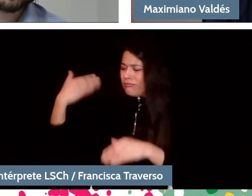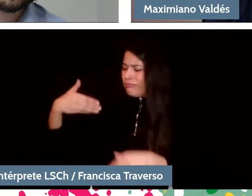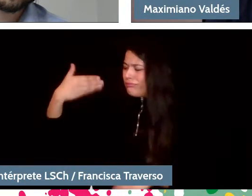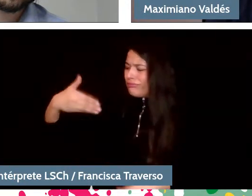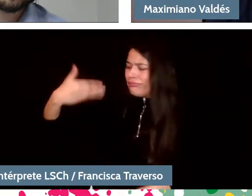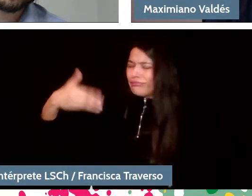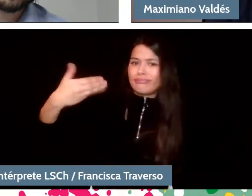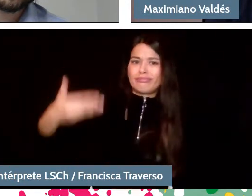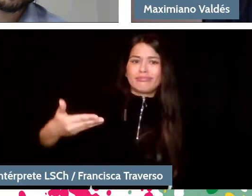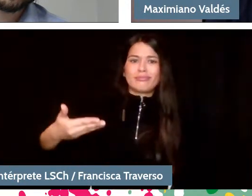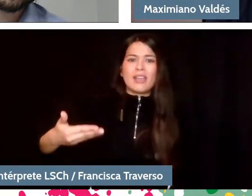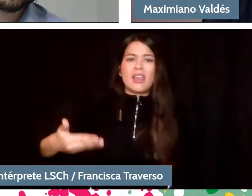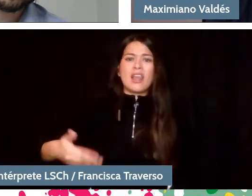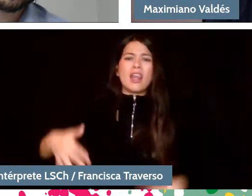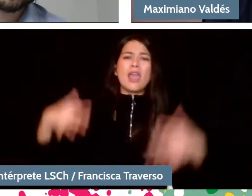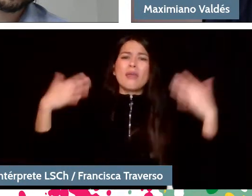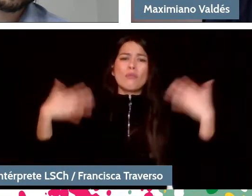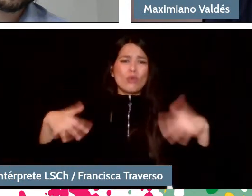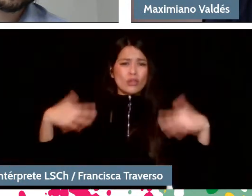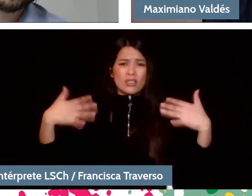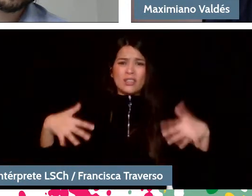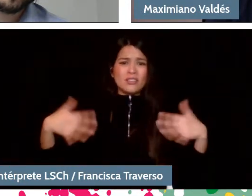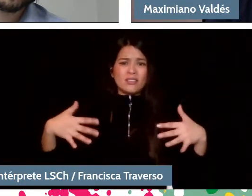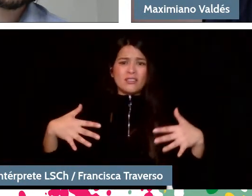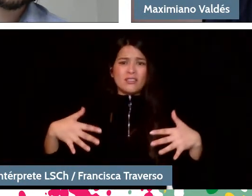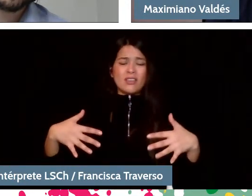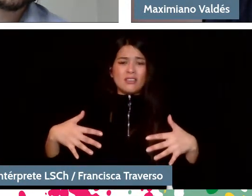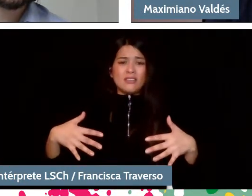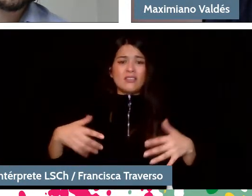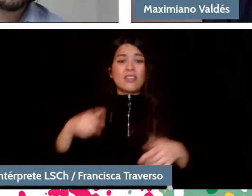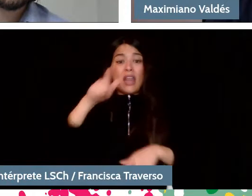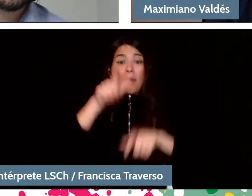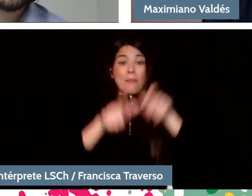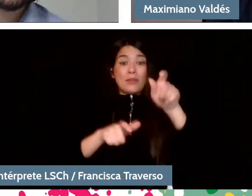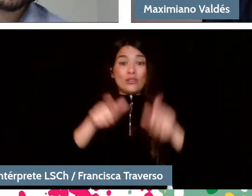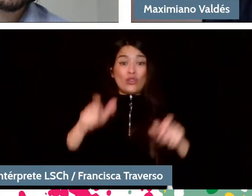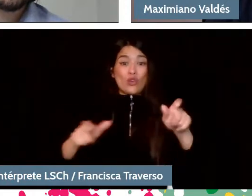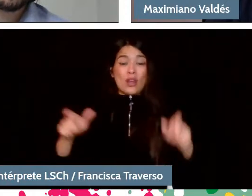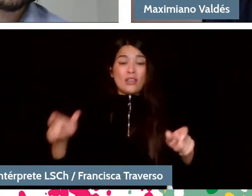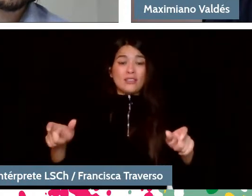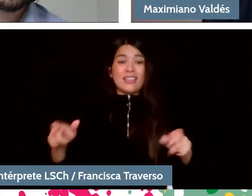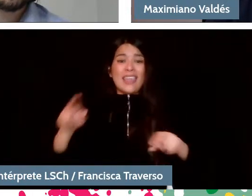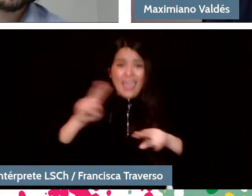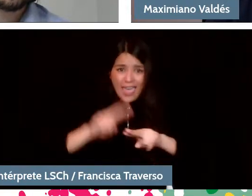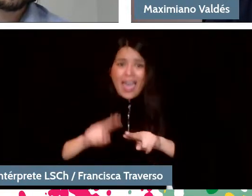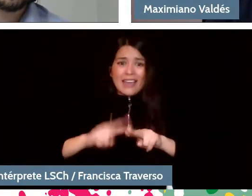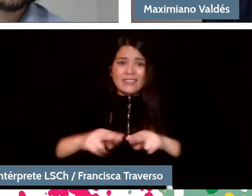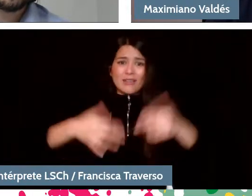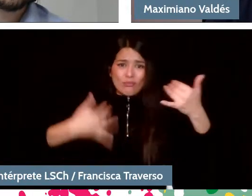to those who make everything possible, they are usually musicians, and to the places where this takes place, which are the theaters.